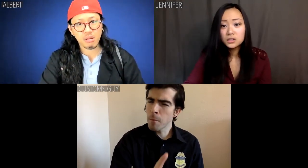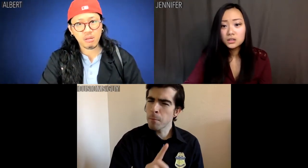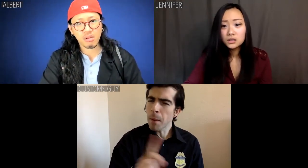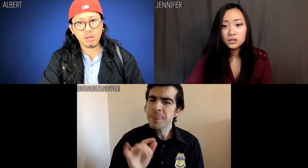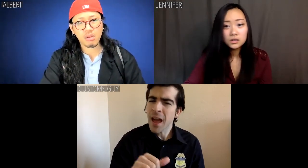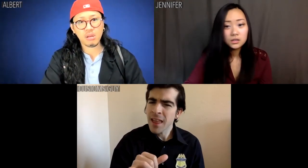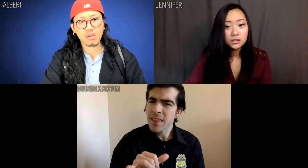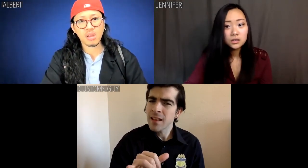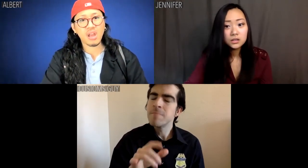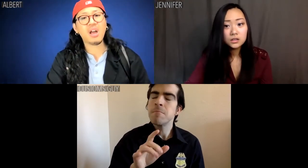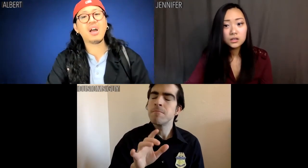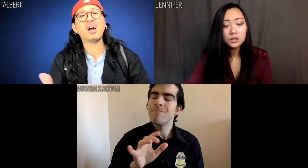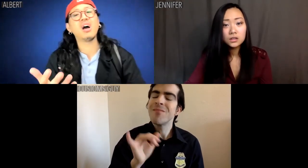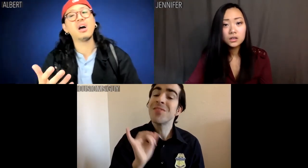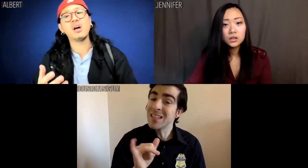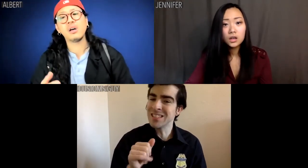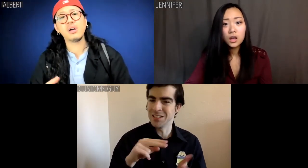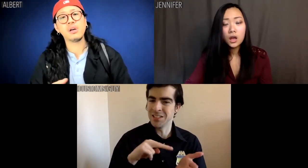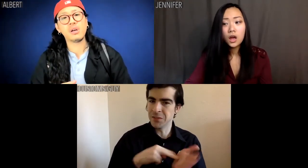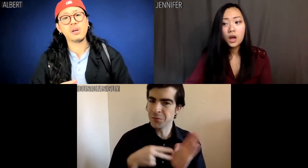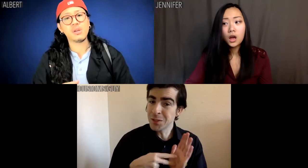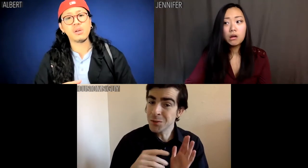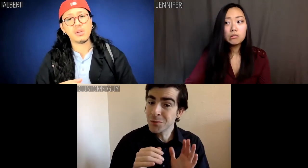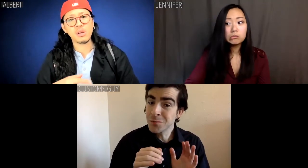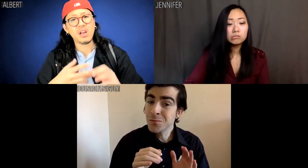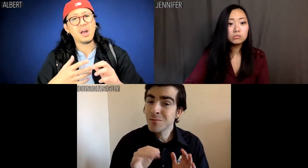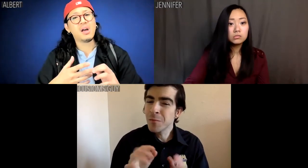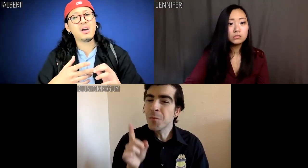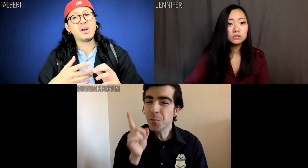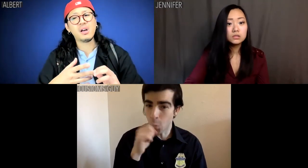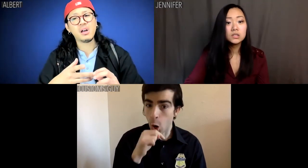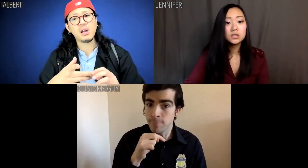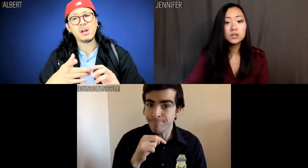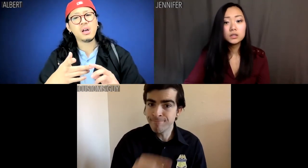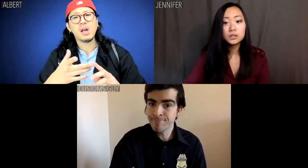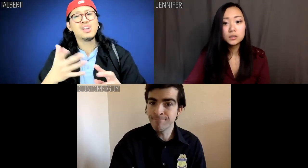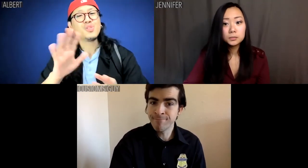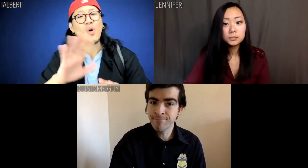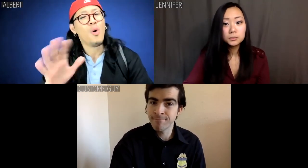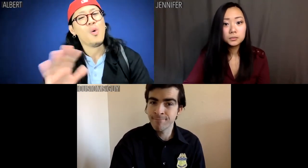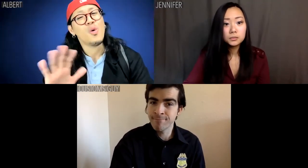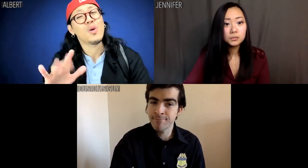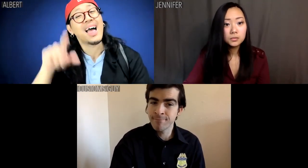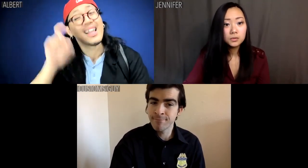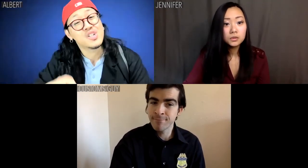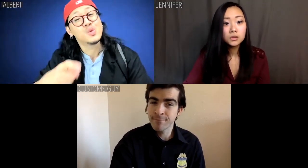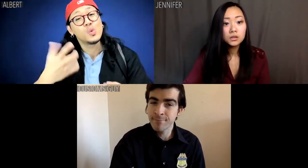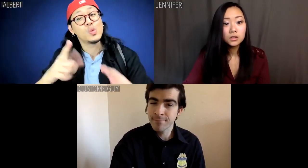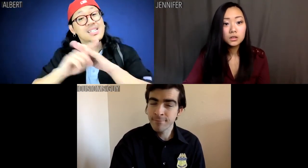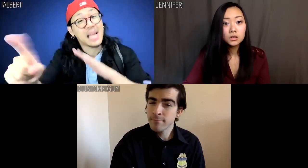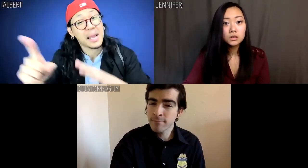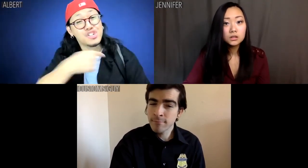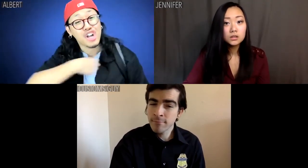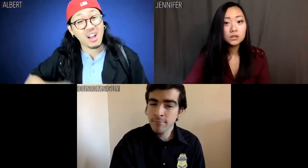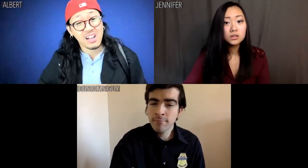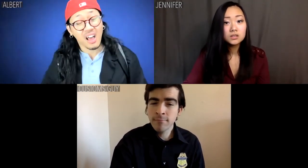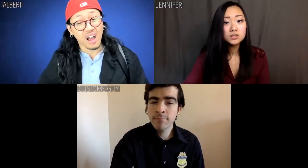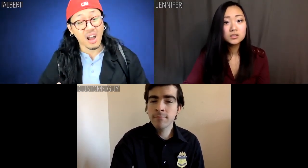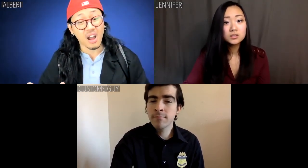Customs guy: But that's.... that's the definition of fraud. Albert: We had to do it to get out of China.